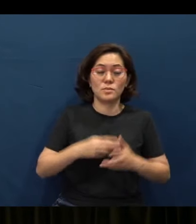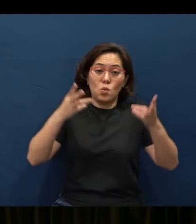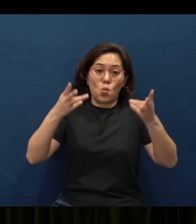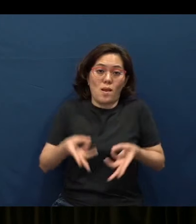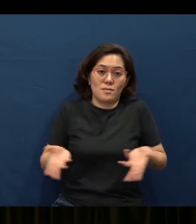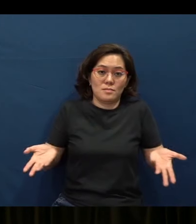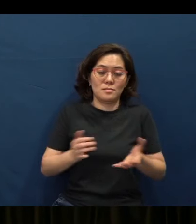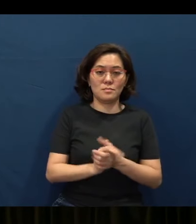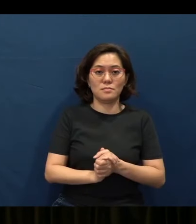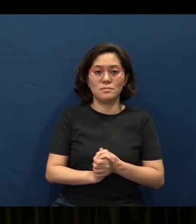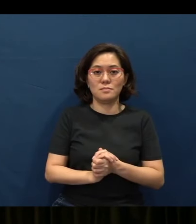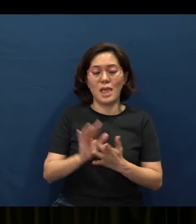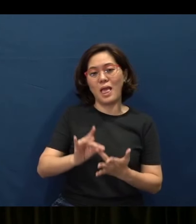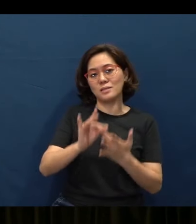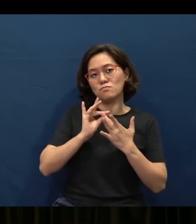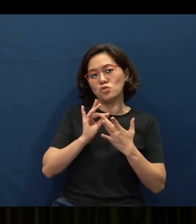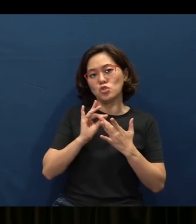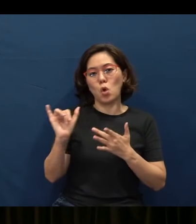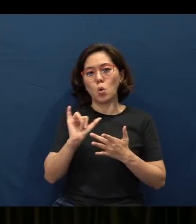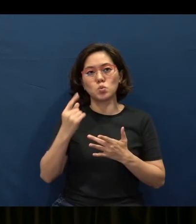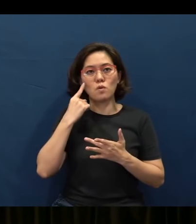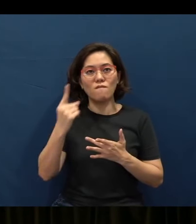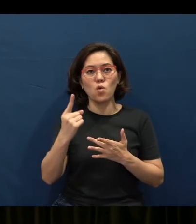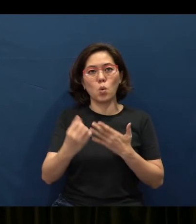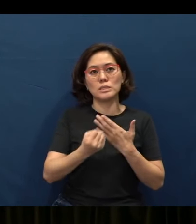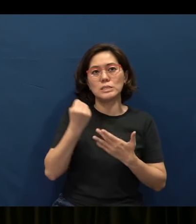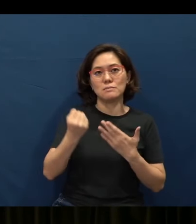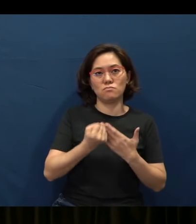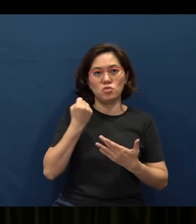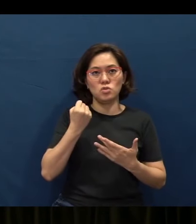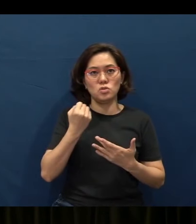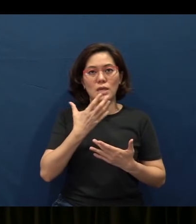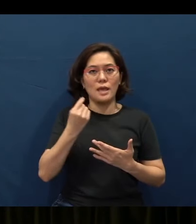Well, it is especially also for the simple and for the young, okay.